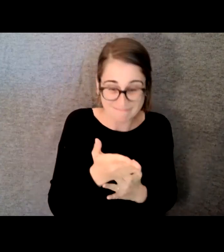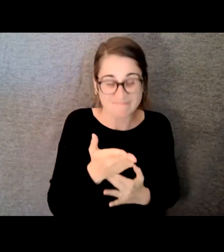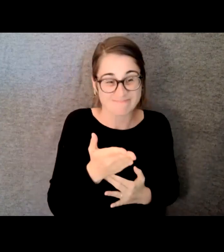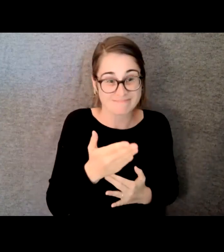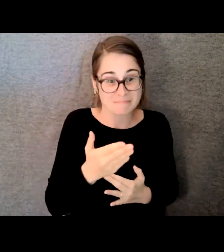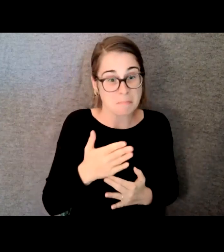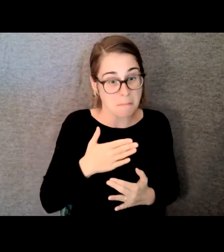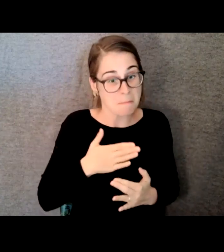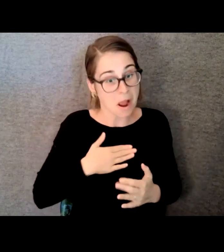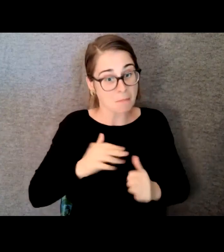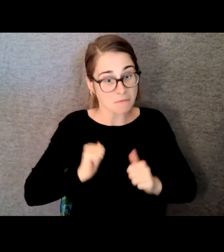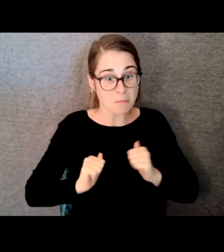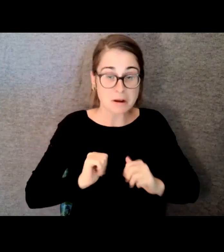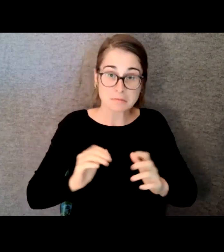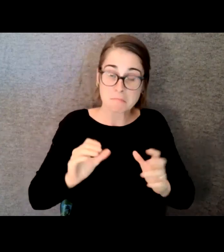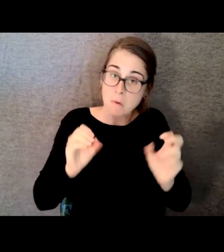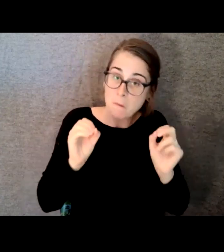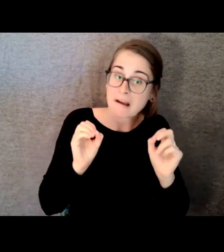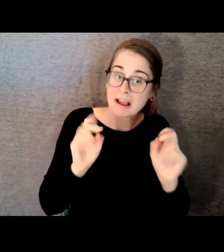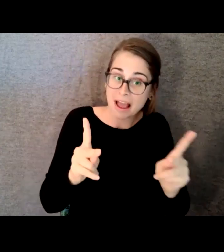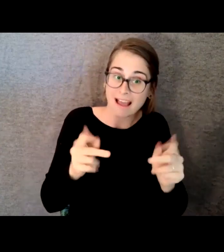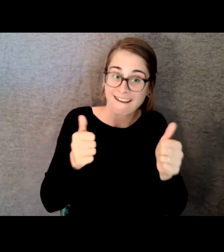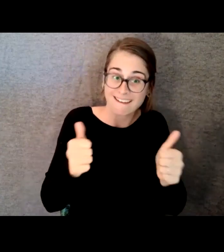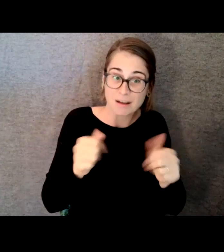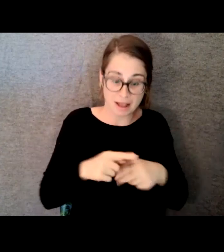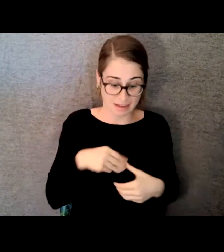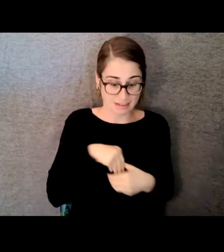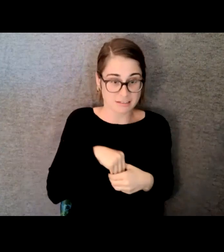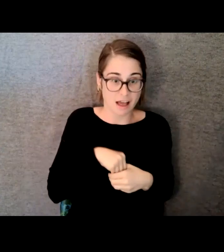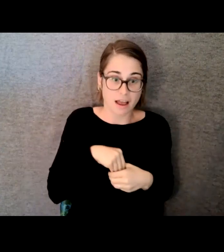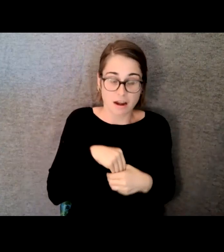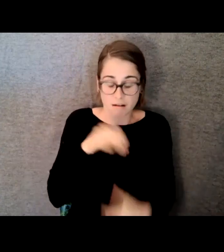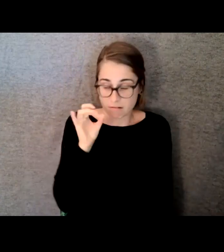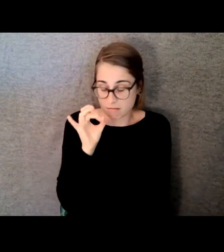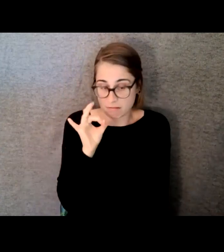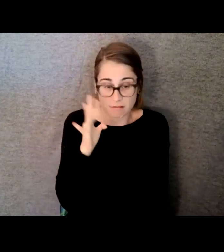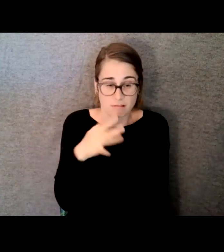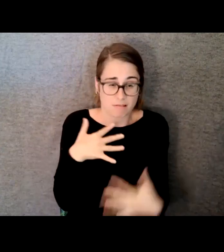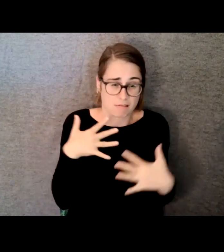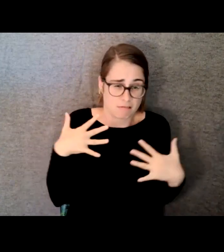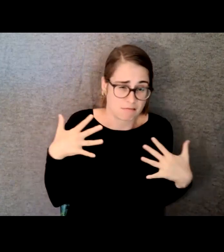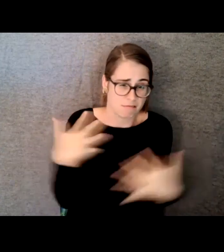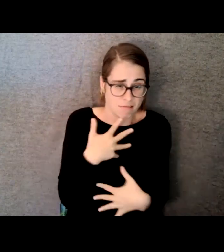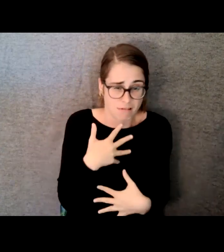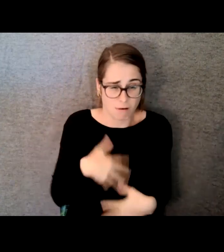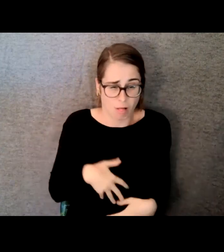it was just a devastatingly frightful experience. I got done and was sure I would never do that